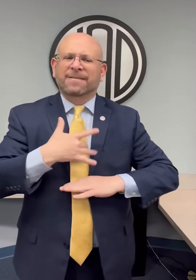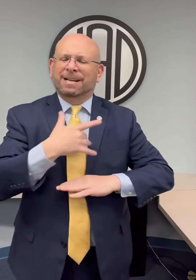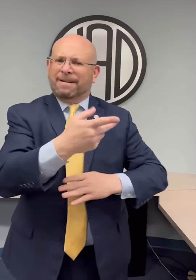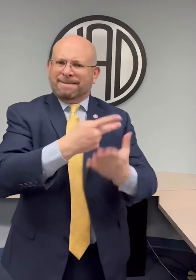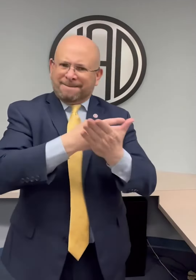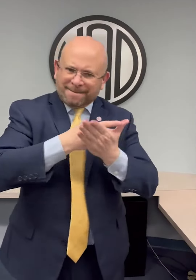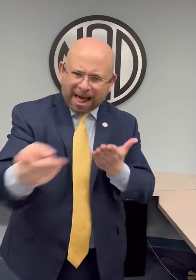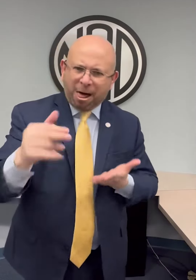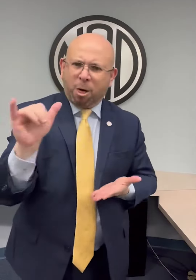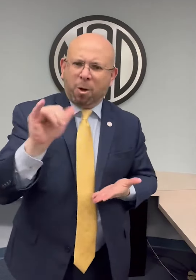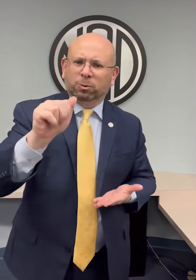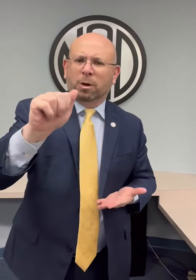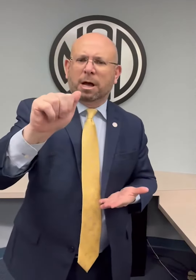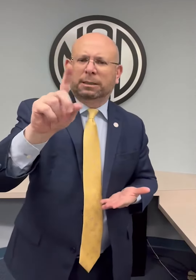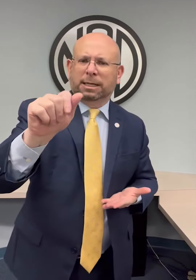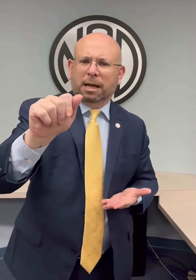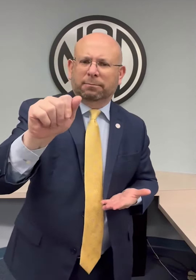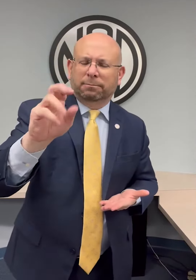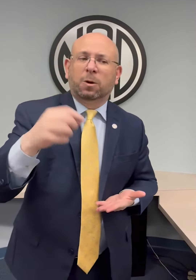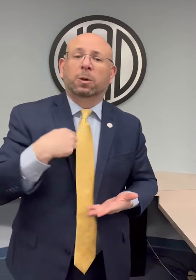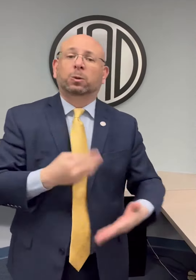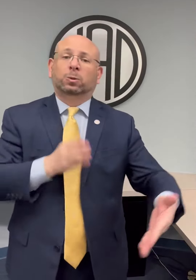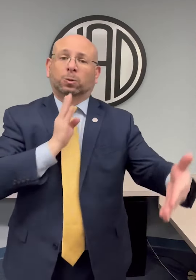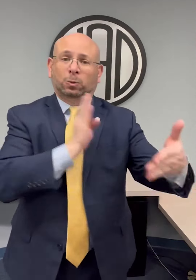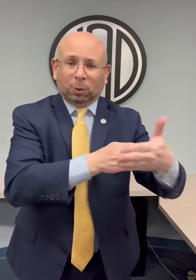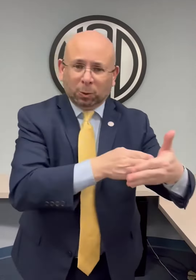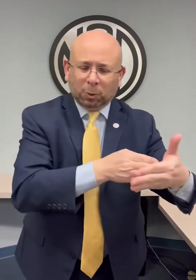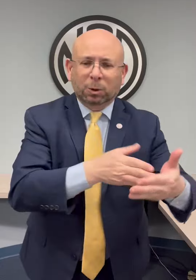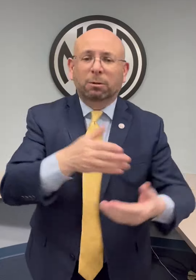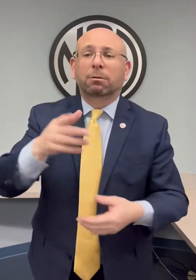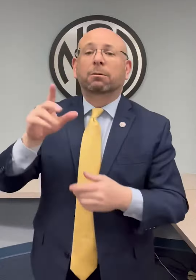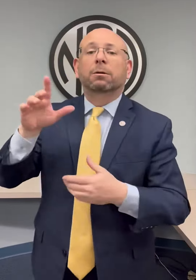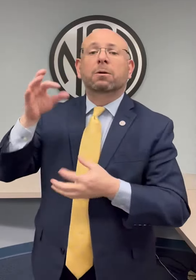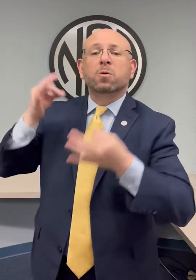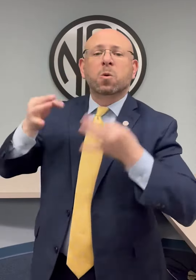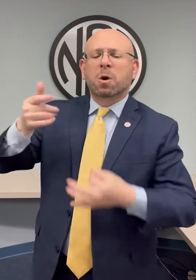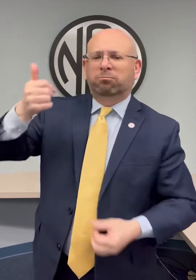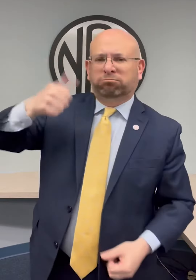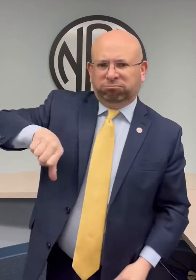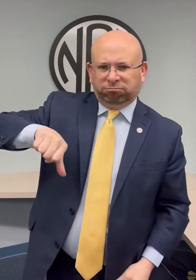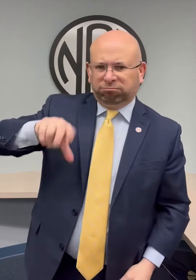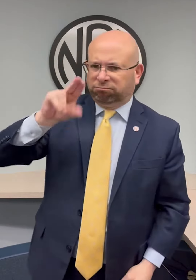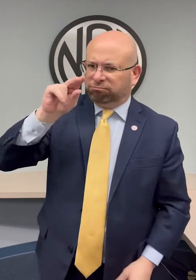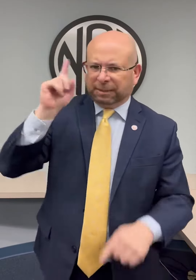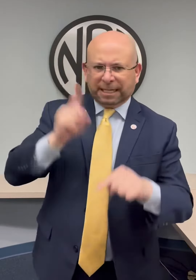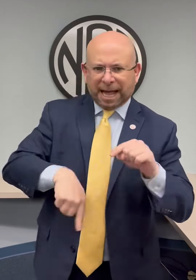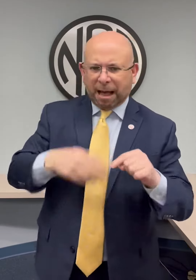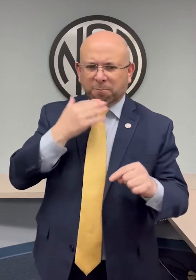believed that the school district also violated Miguel's ADA rights. We sued the school district under the ADA, but the court rejected our case and